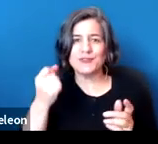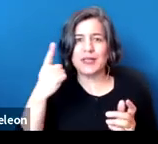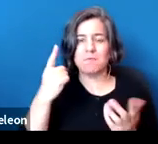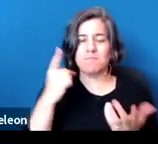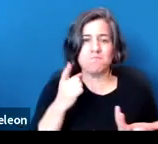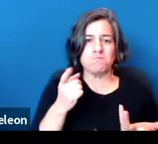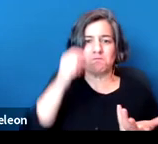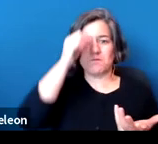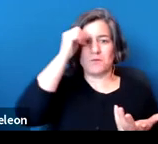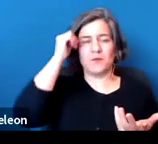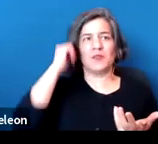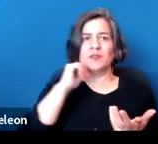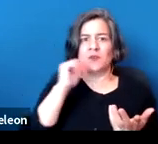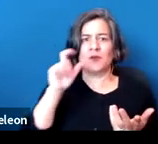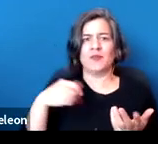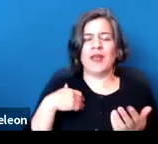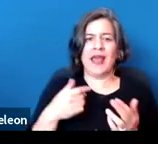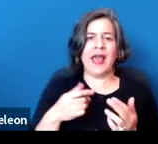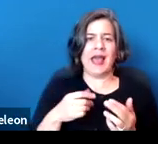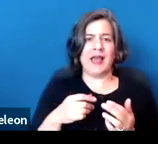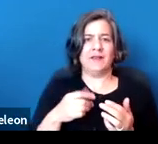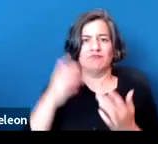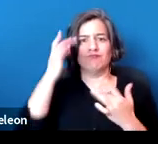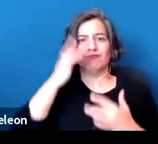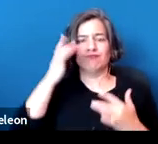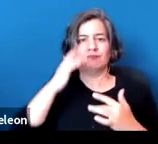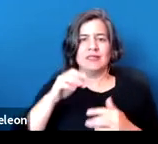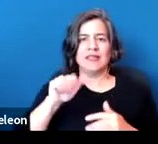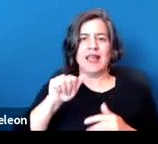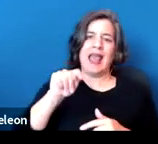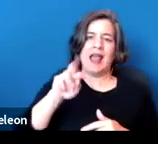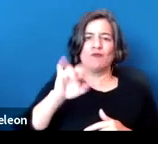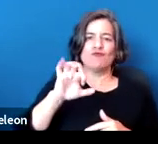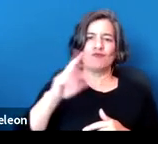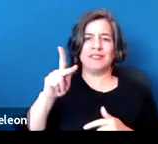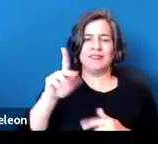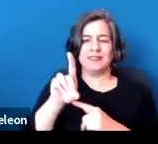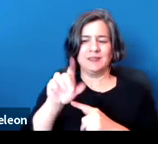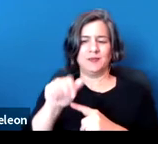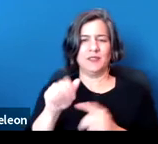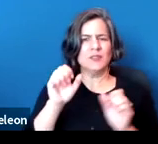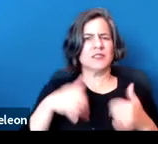to have an at-risk disability to request an accommodation in these circumstances.